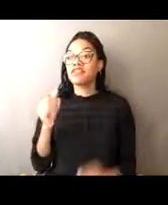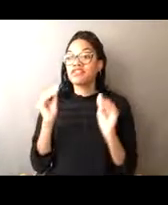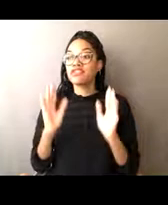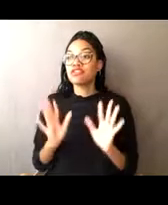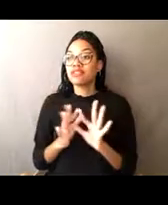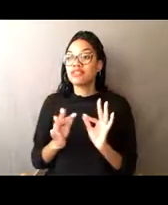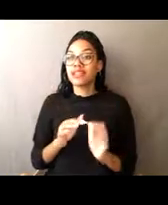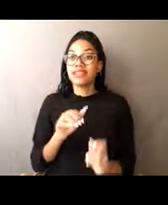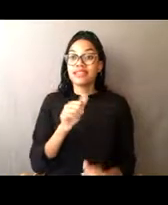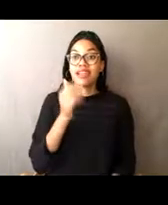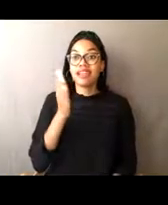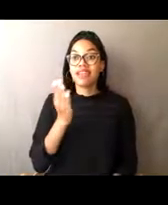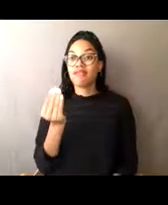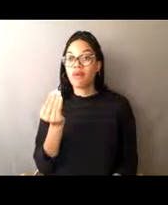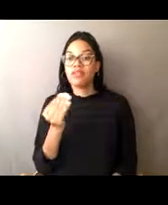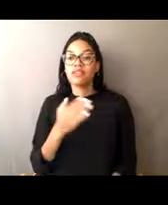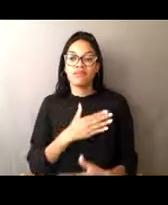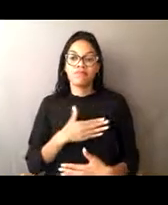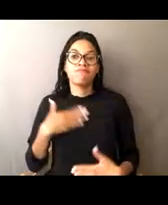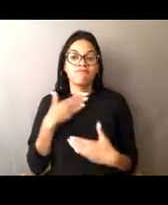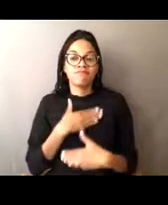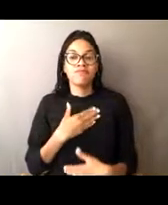of her students like to eat their family's catch as well.